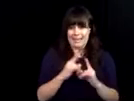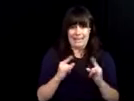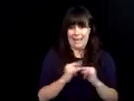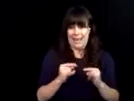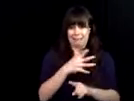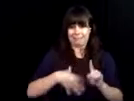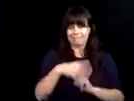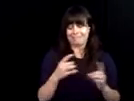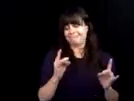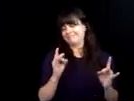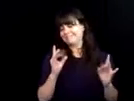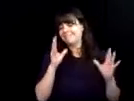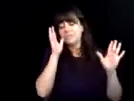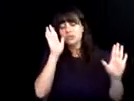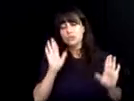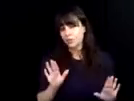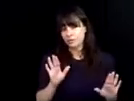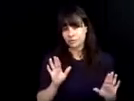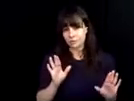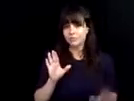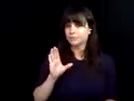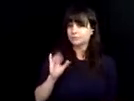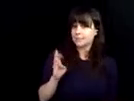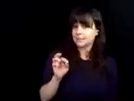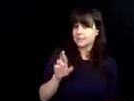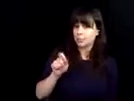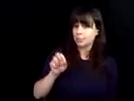, they built accessible websites all in a 4 and a half